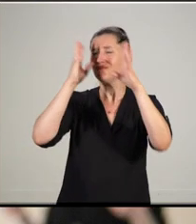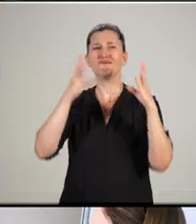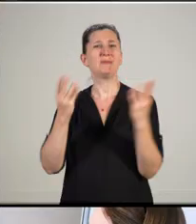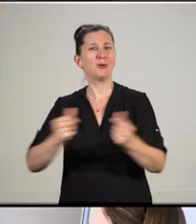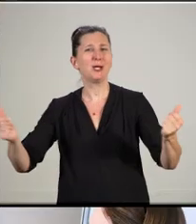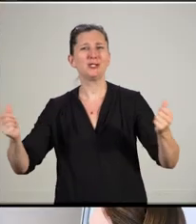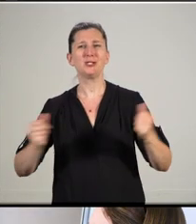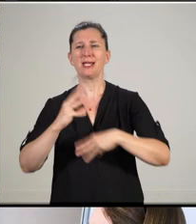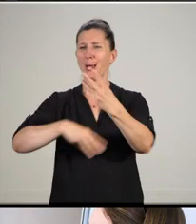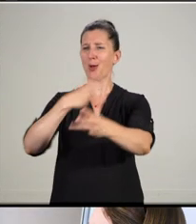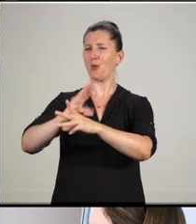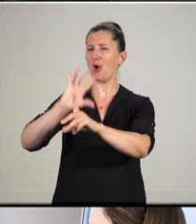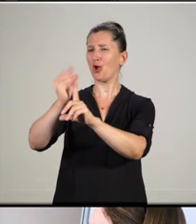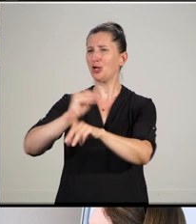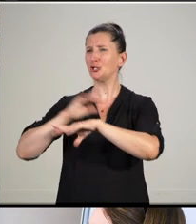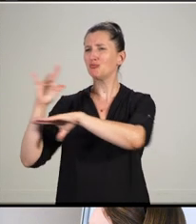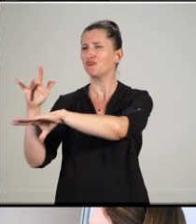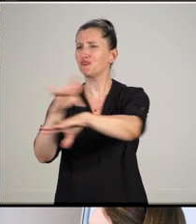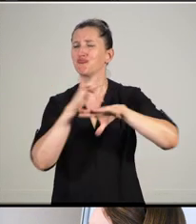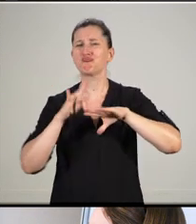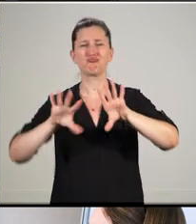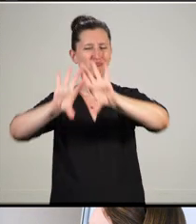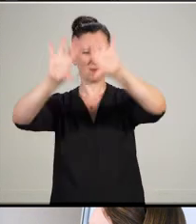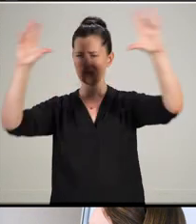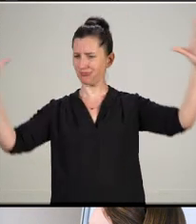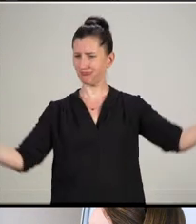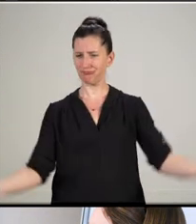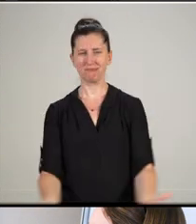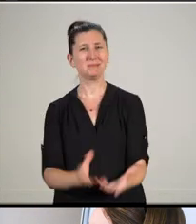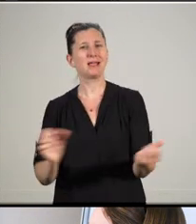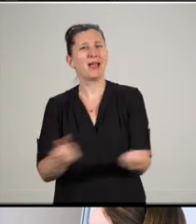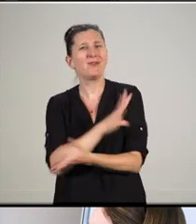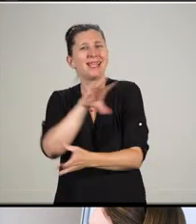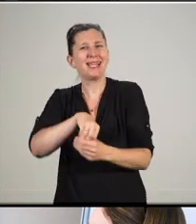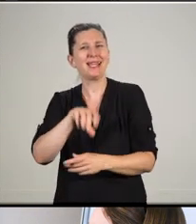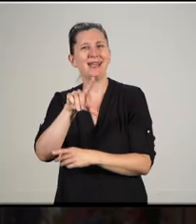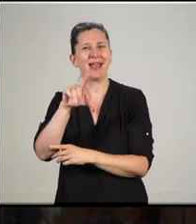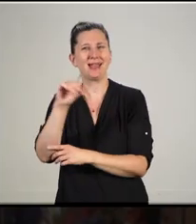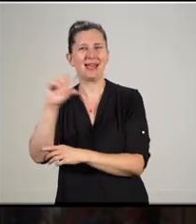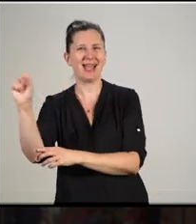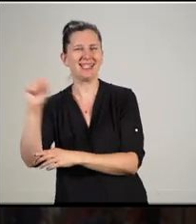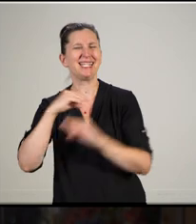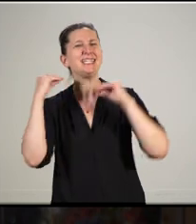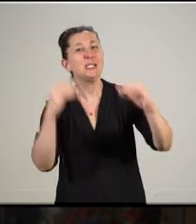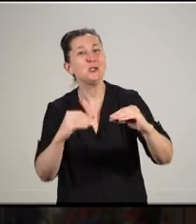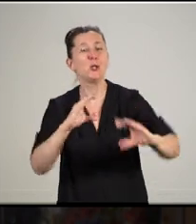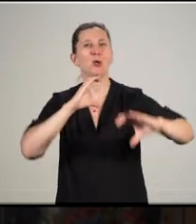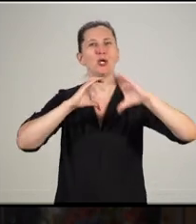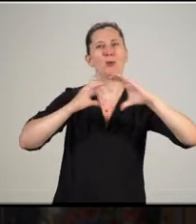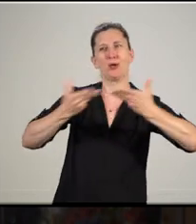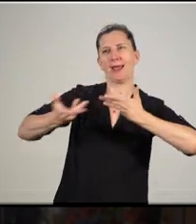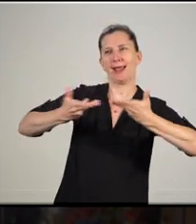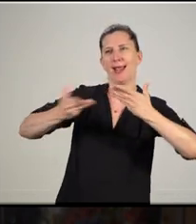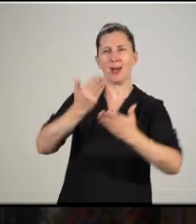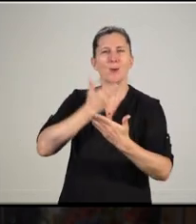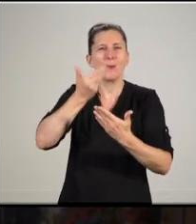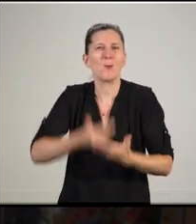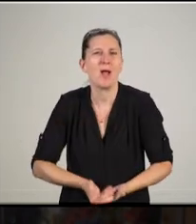L&S teaches you to be creative and to communicate well, no matter what your major. It teaches you to think out of a box.